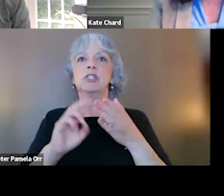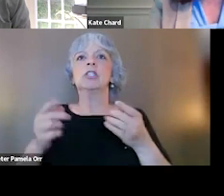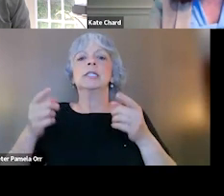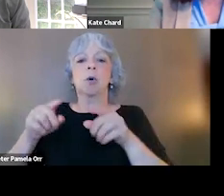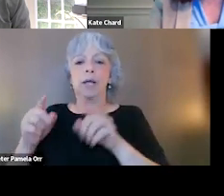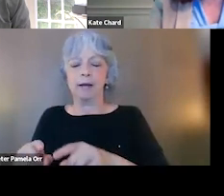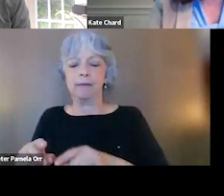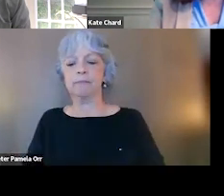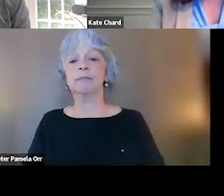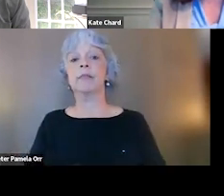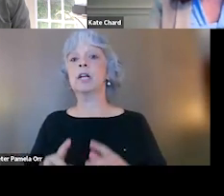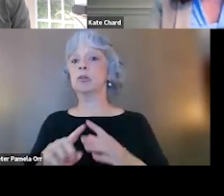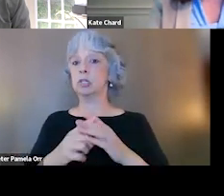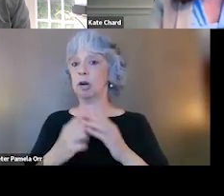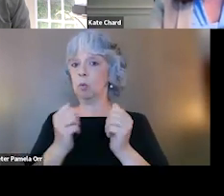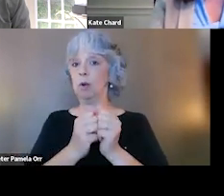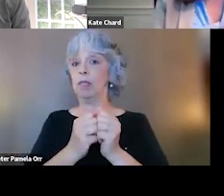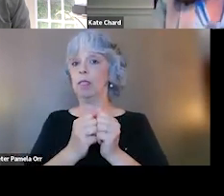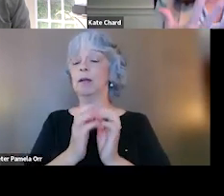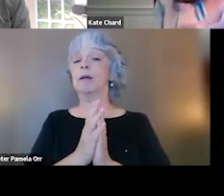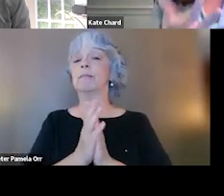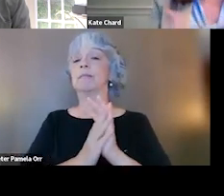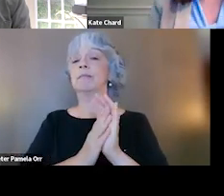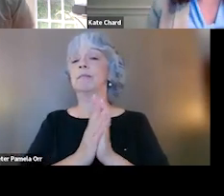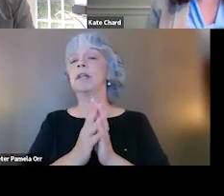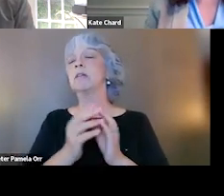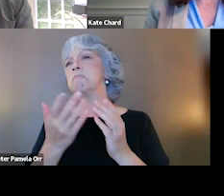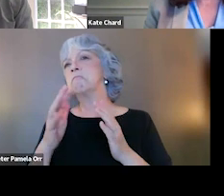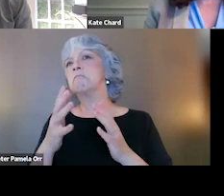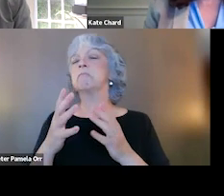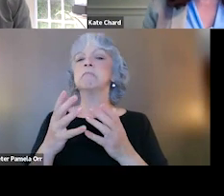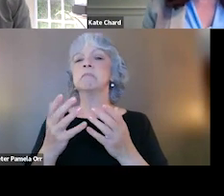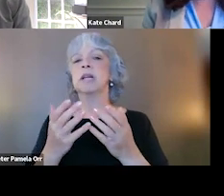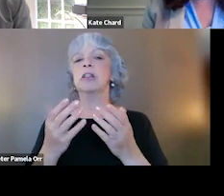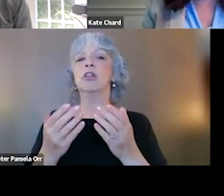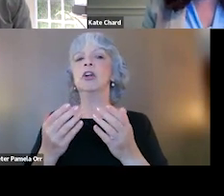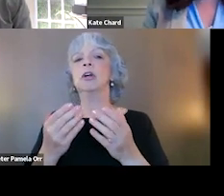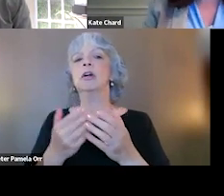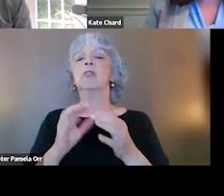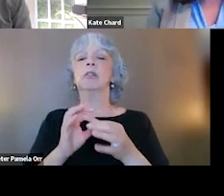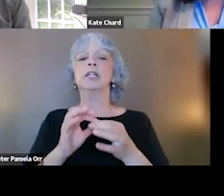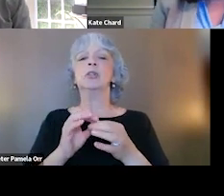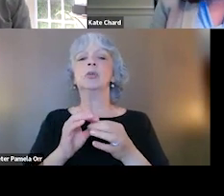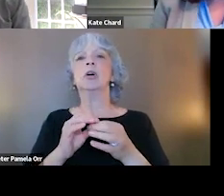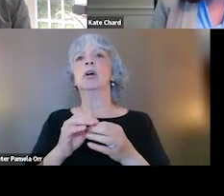So to start off with, there's probably a fair amount of noise in this idea of wilderness therapies or essential oils